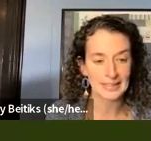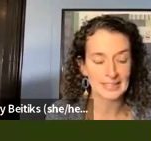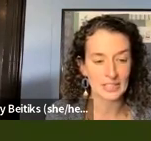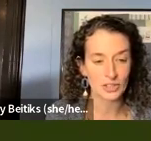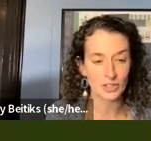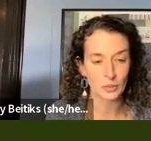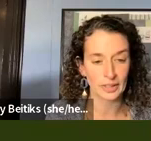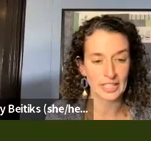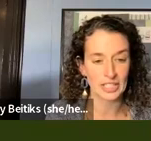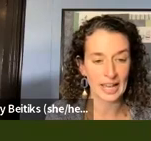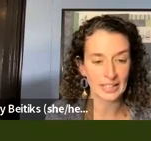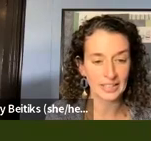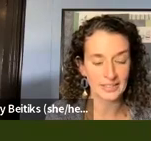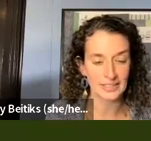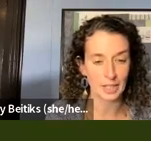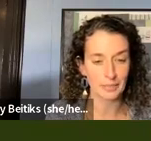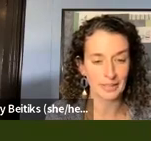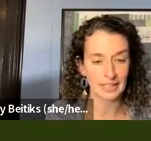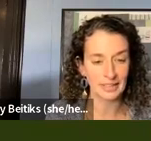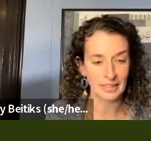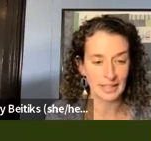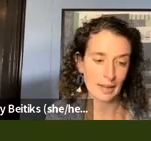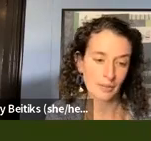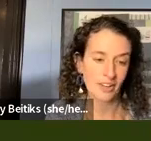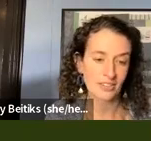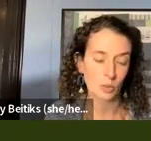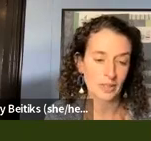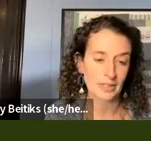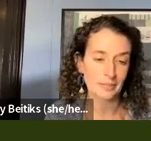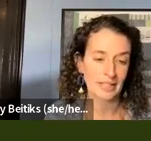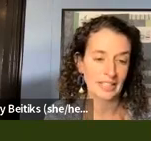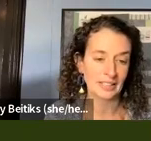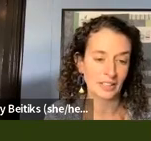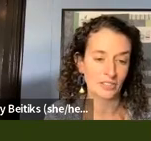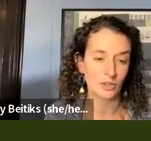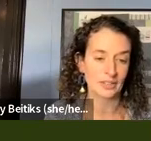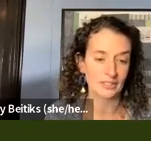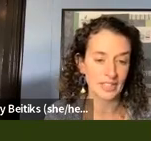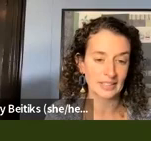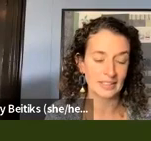that centers relationality, sustainability and amplifies the wisdom and healing of those living